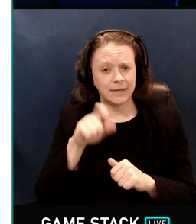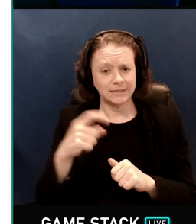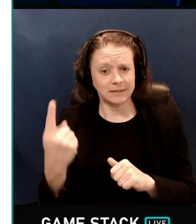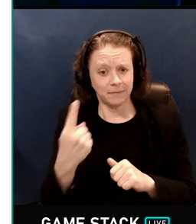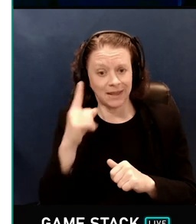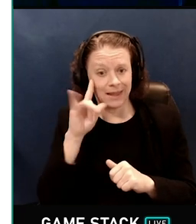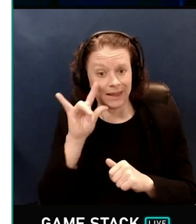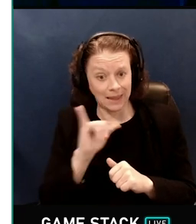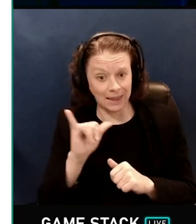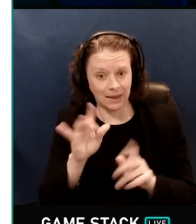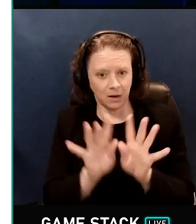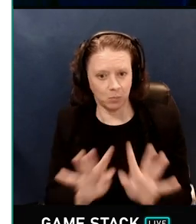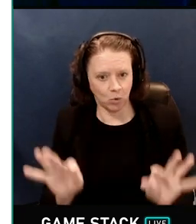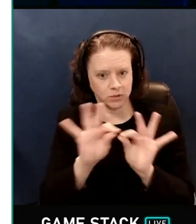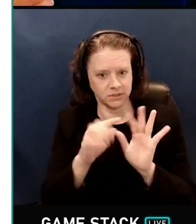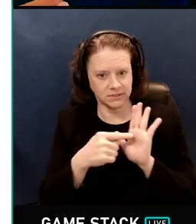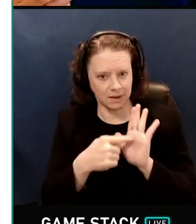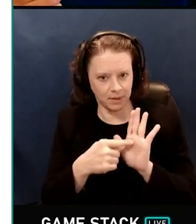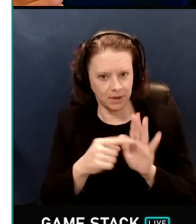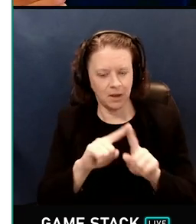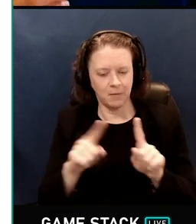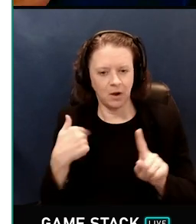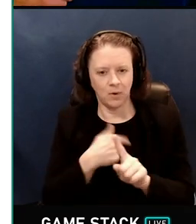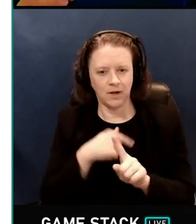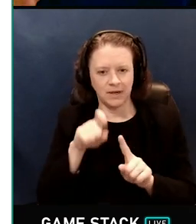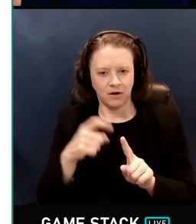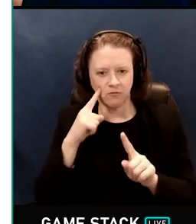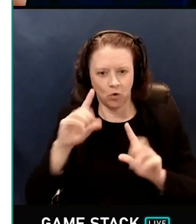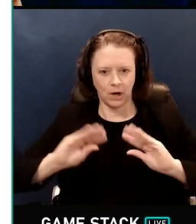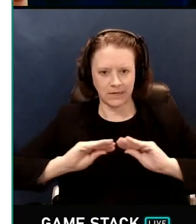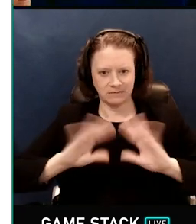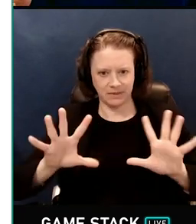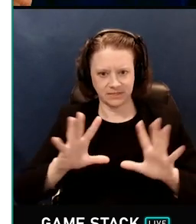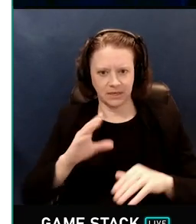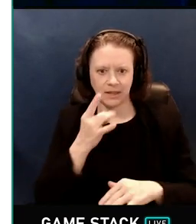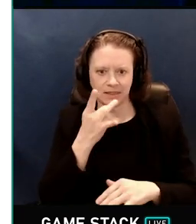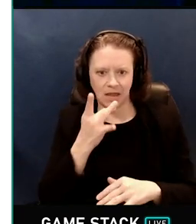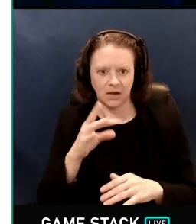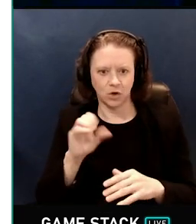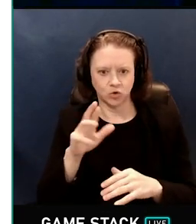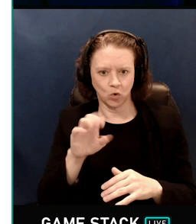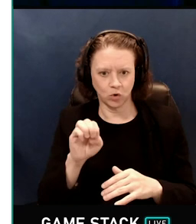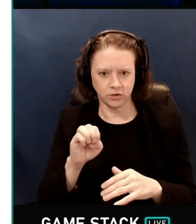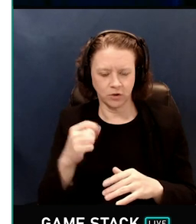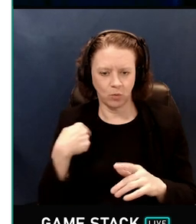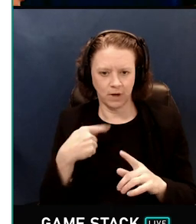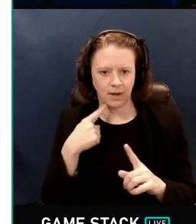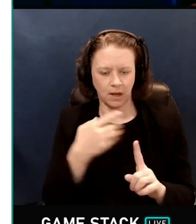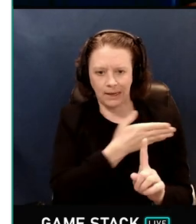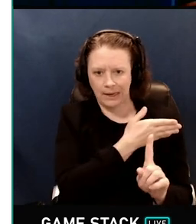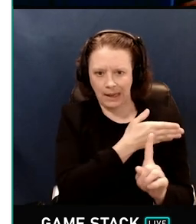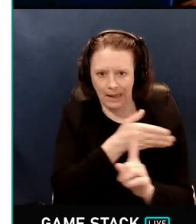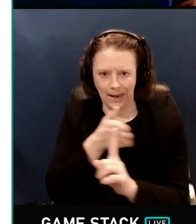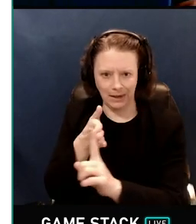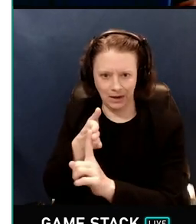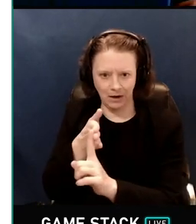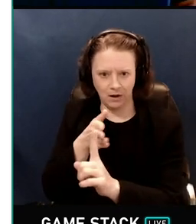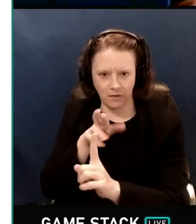but for explicit light sources. Something that can guide the rays towards important lights and calculate appropriate weights.